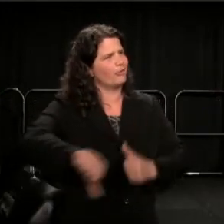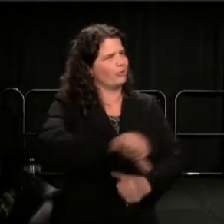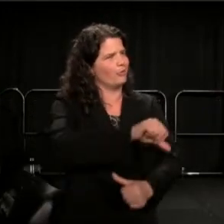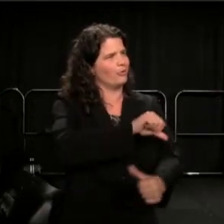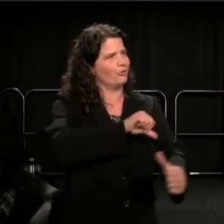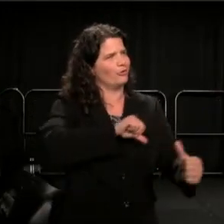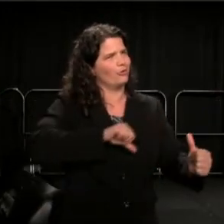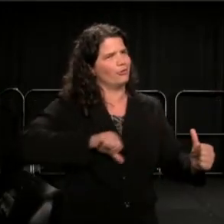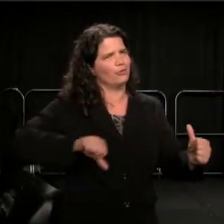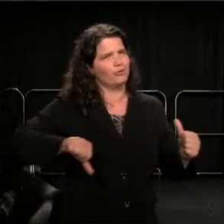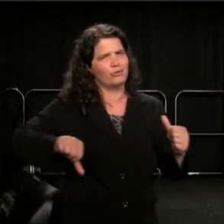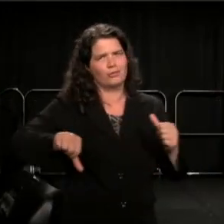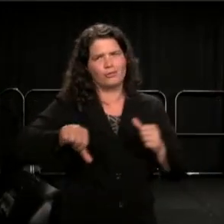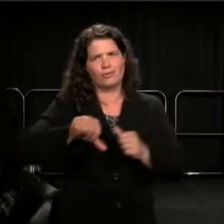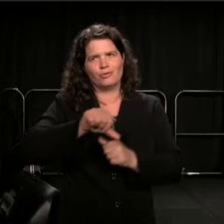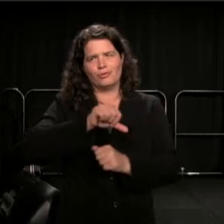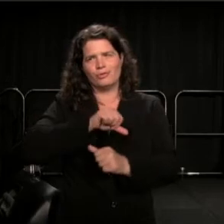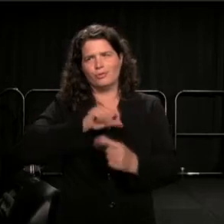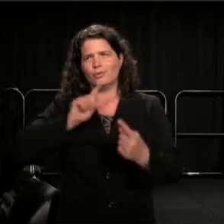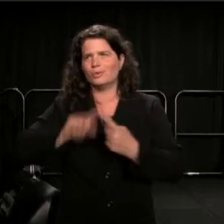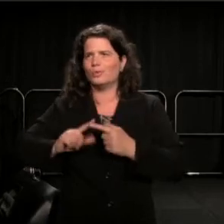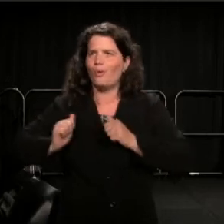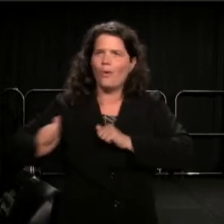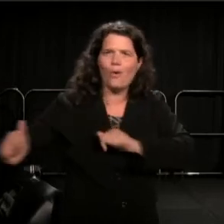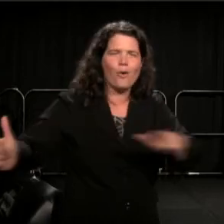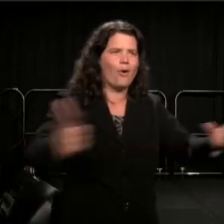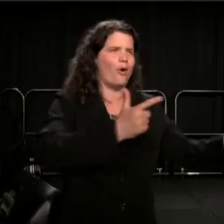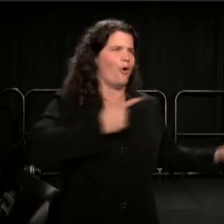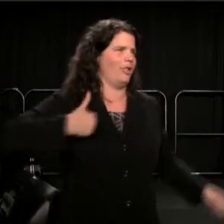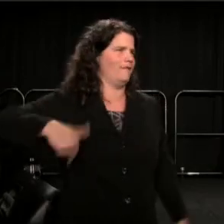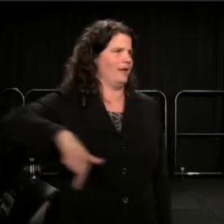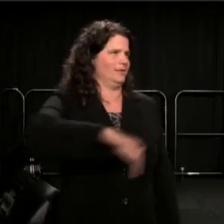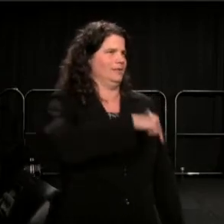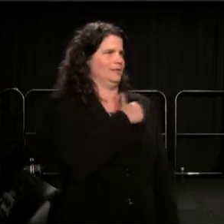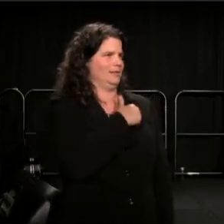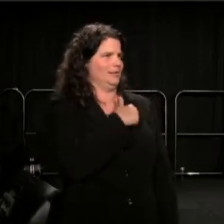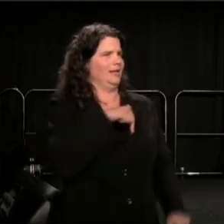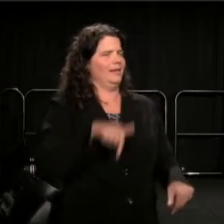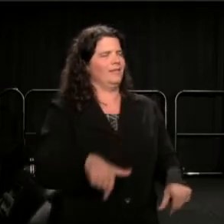Towards all of us, in our wonderful profession.